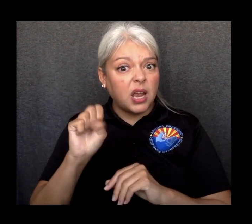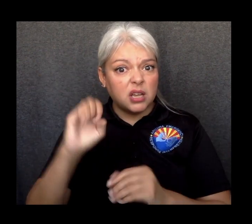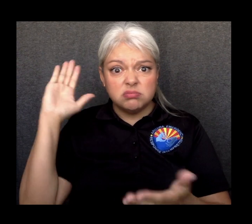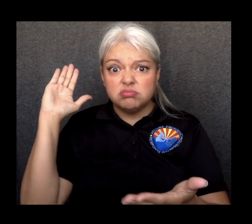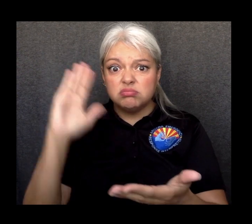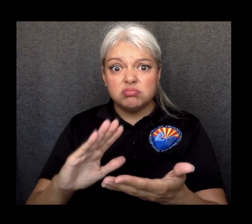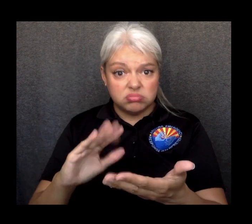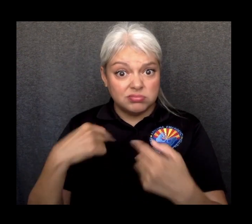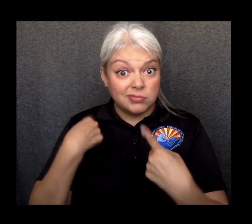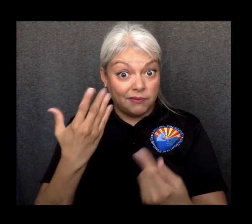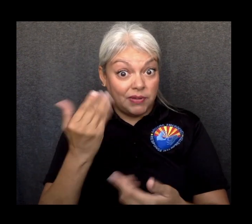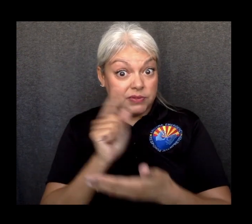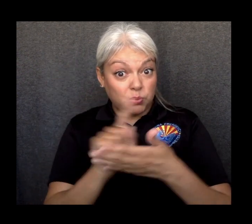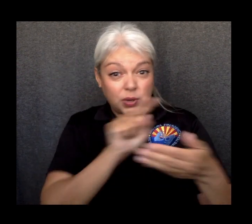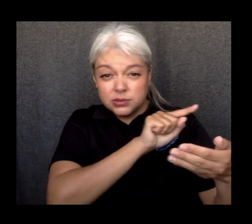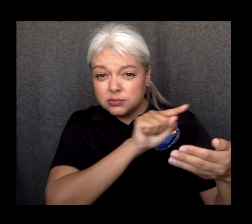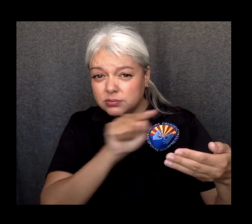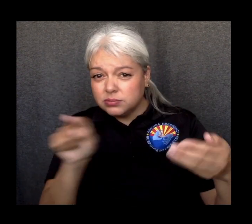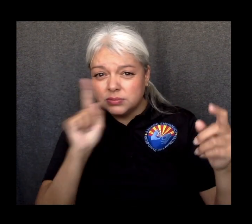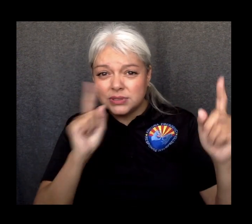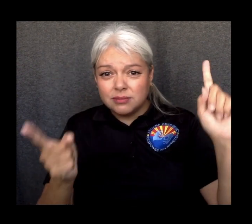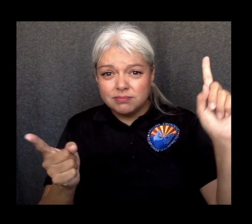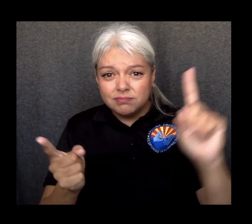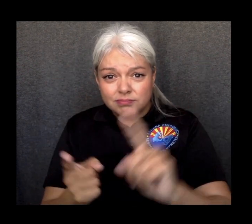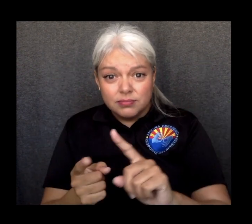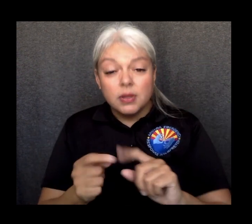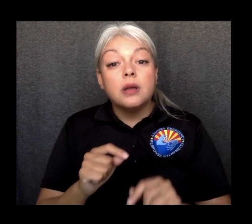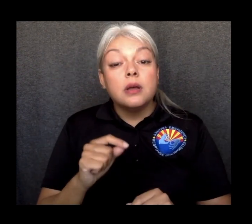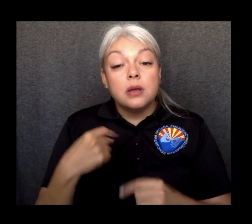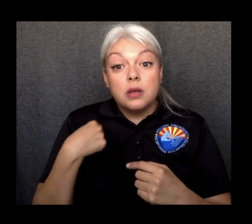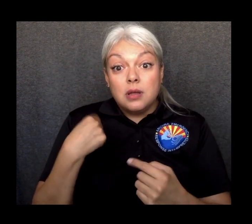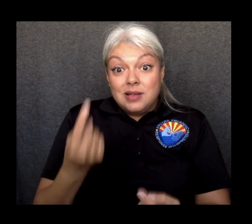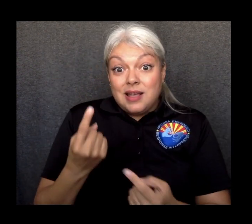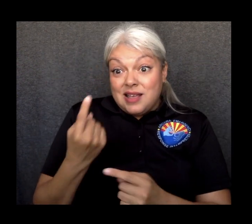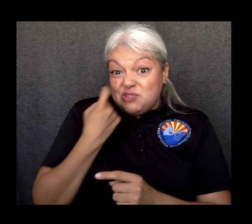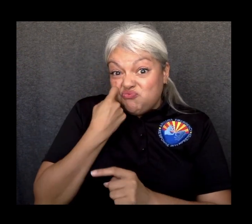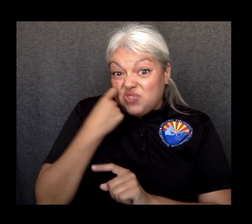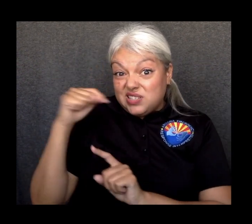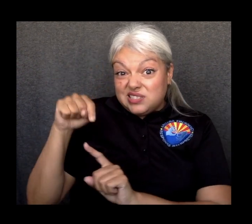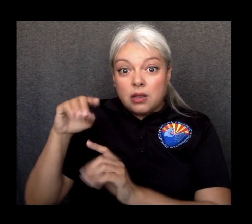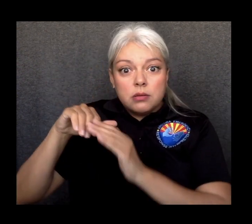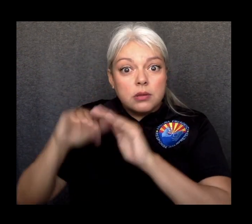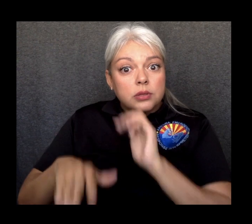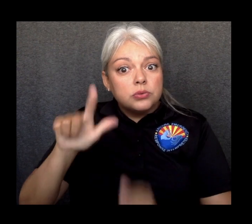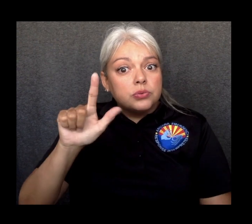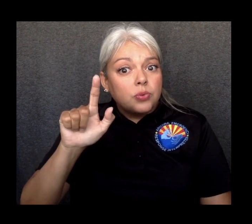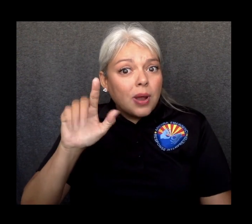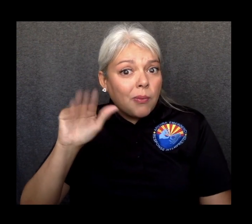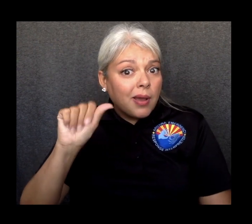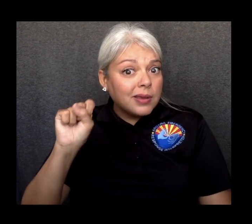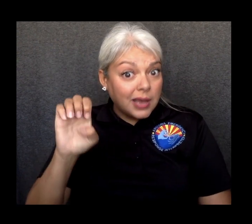As of the most recent week, there were less than 21 cases in long-term care centers.